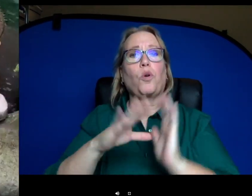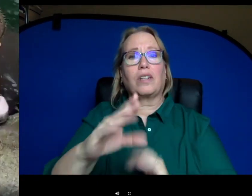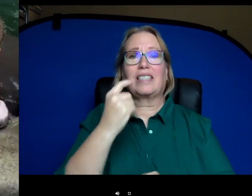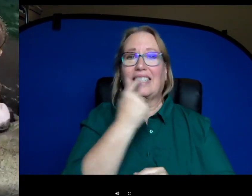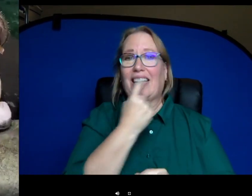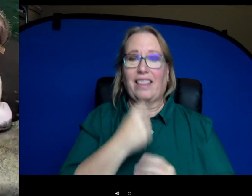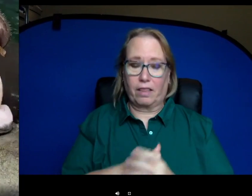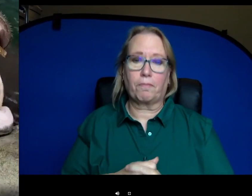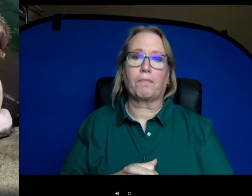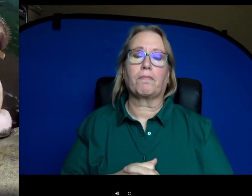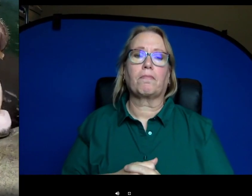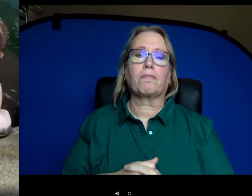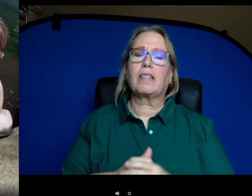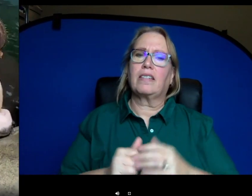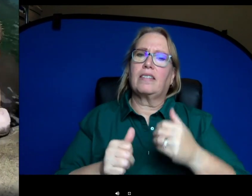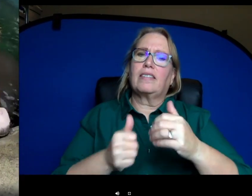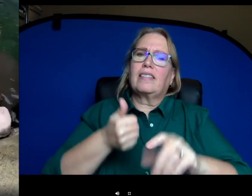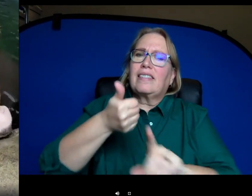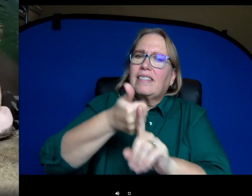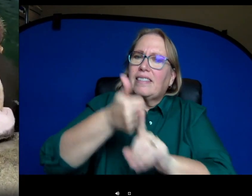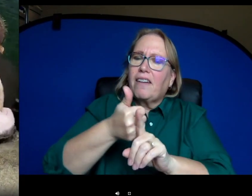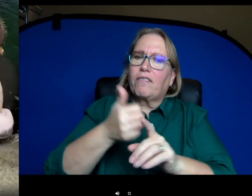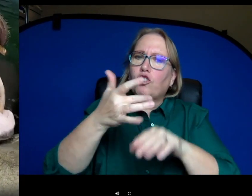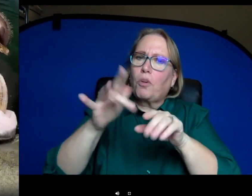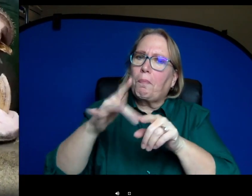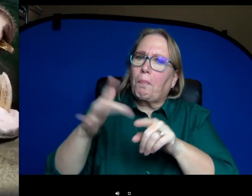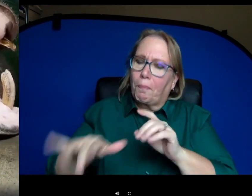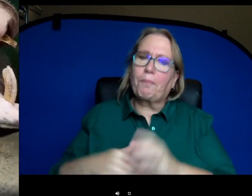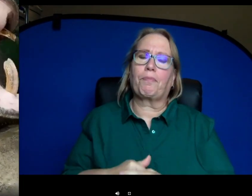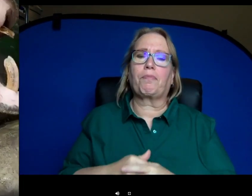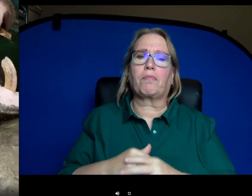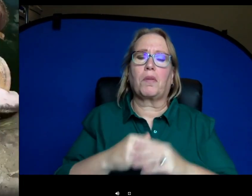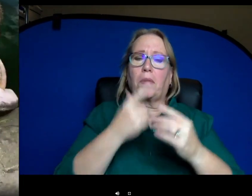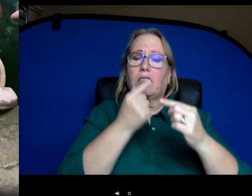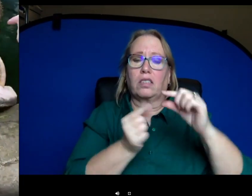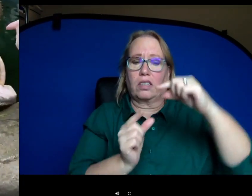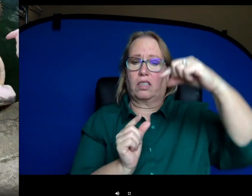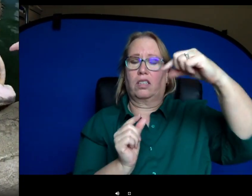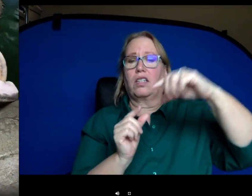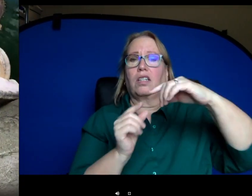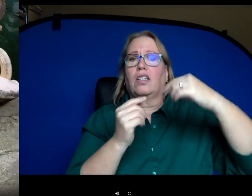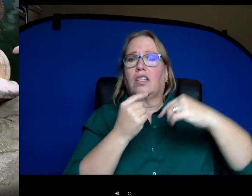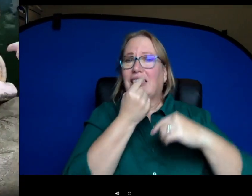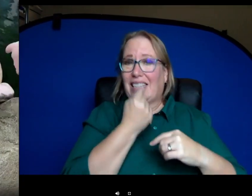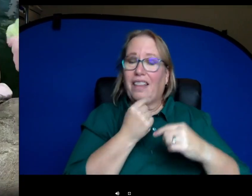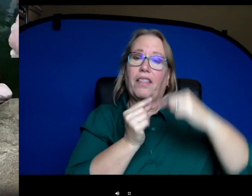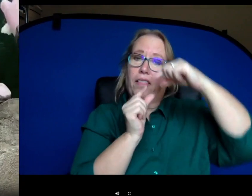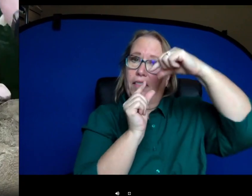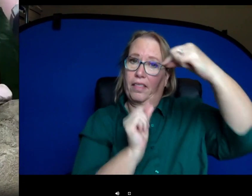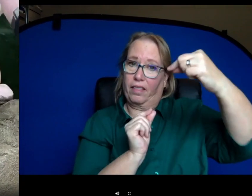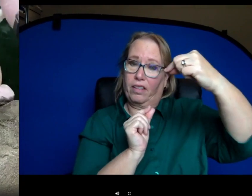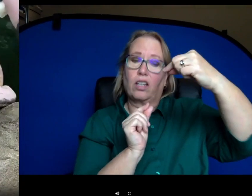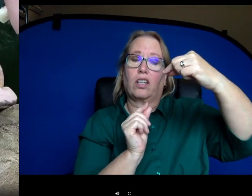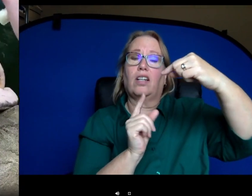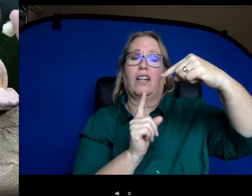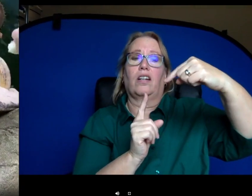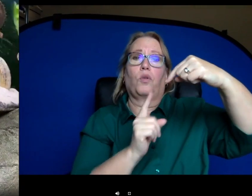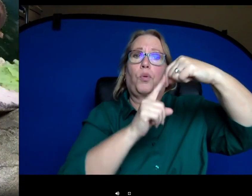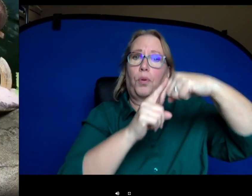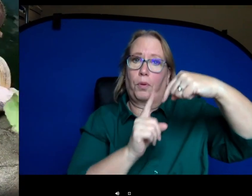self sharpening. Every time she opens and closes her mouth the top one rubs against the bottom one and they actually self sharpen. So they